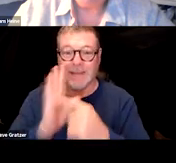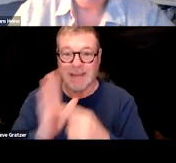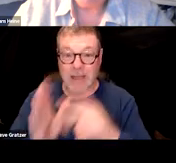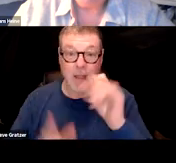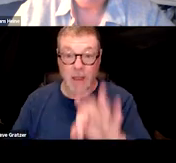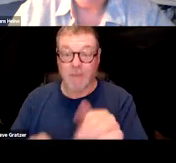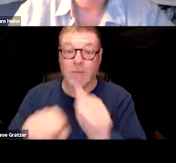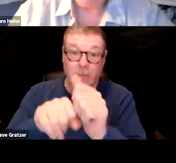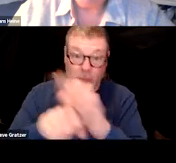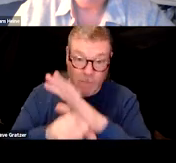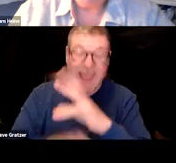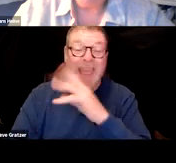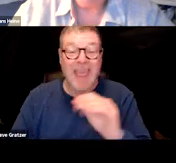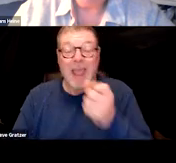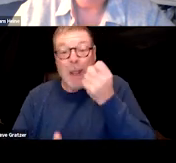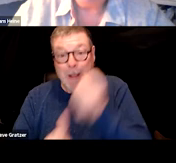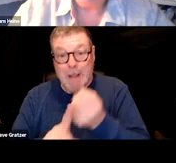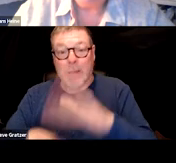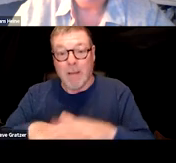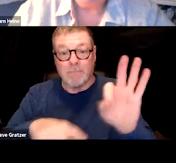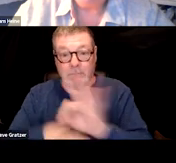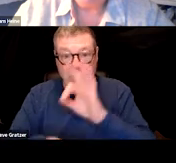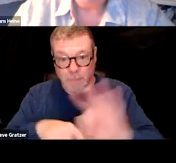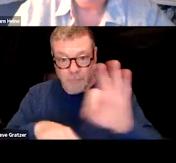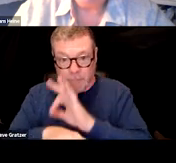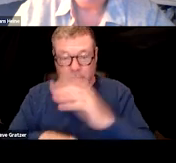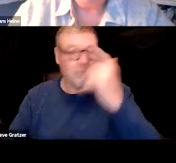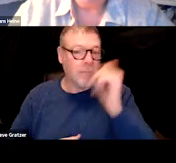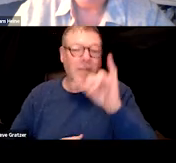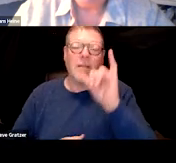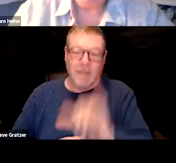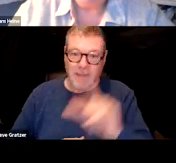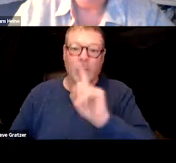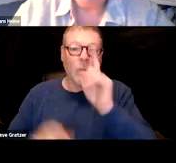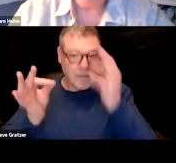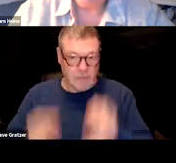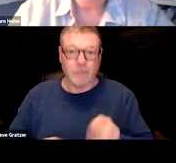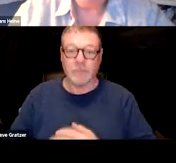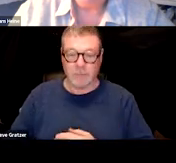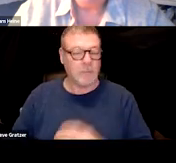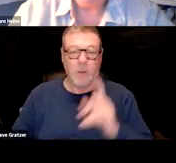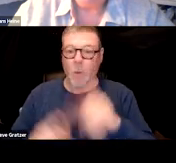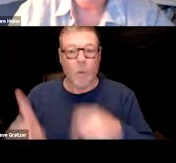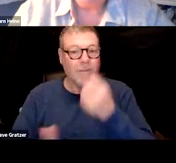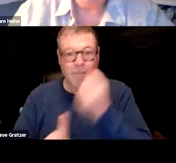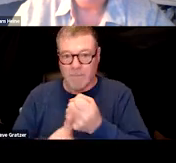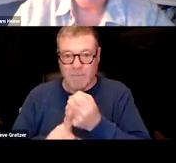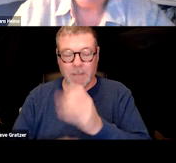and the functional impact on that person. Because that's really where the decision is. What is the impact on their ability